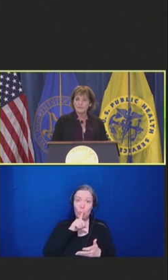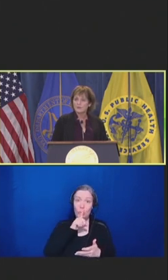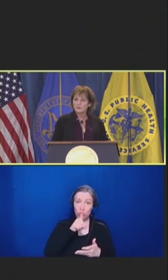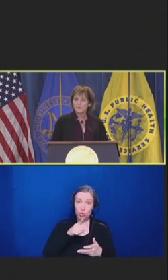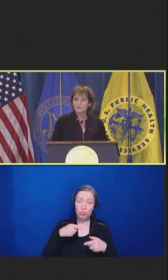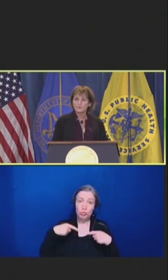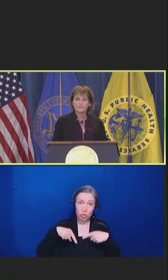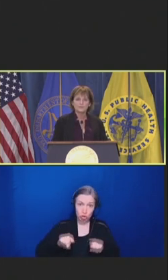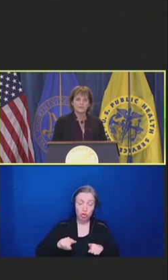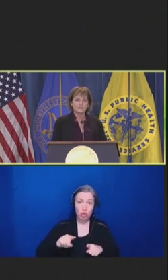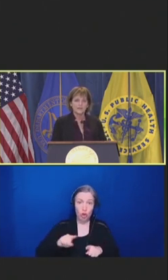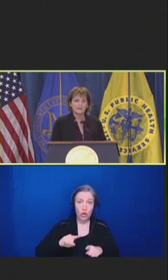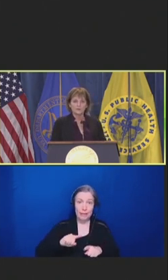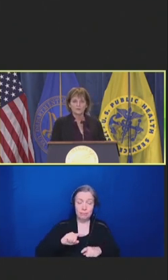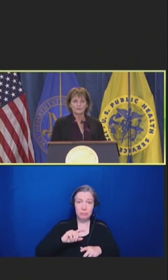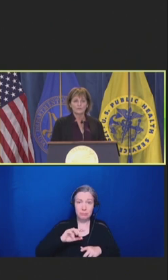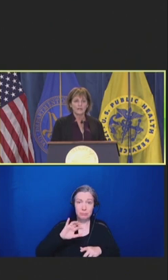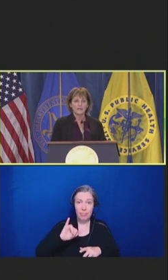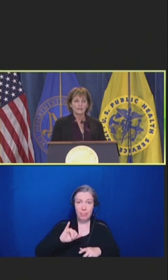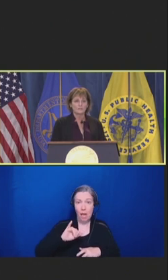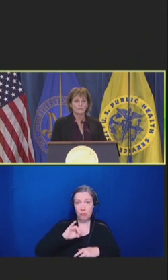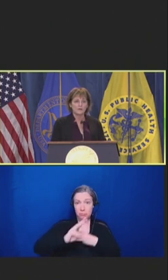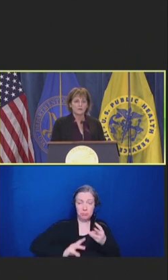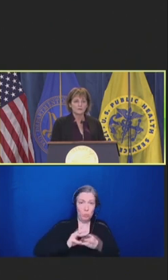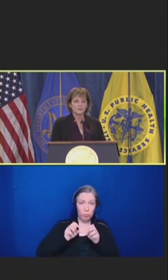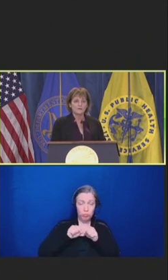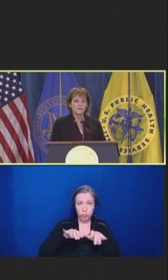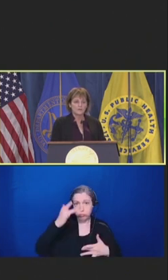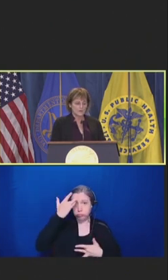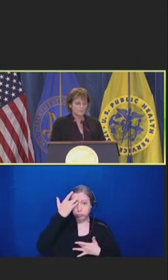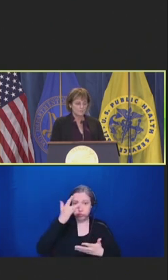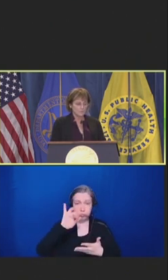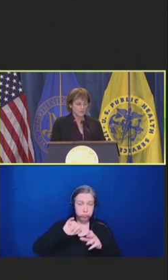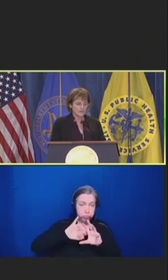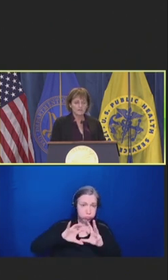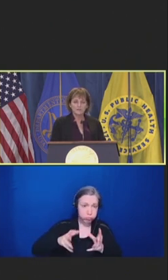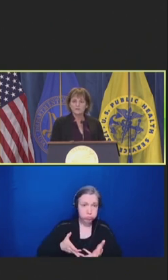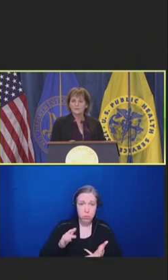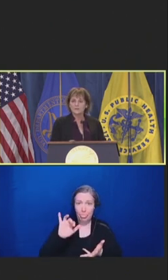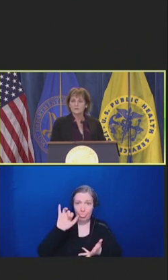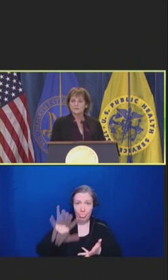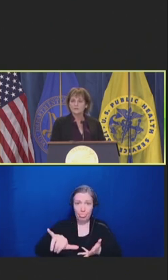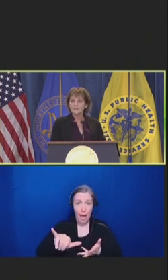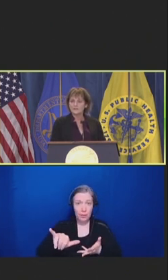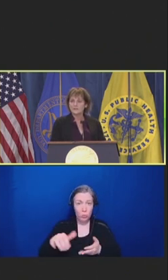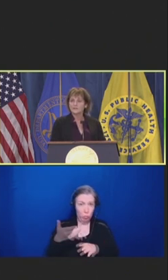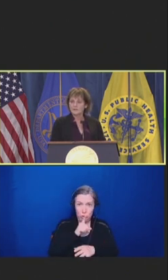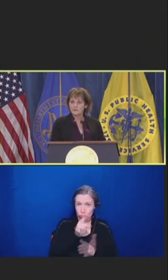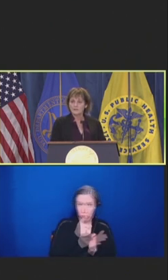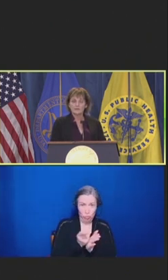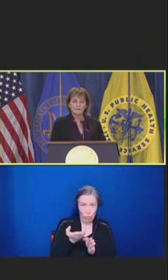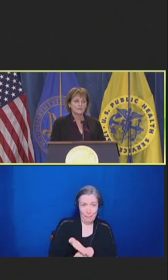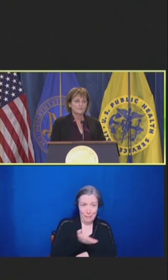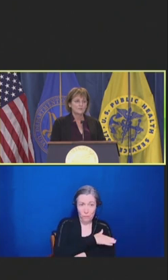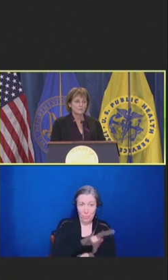the number one, we saw this data earlier today as well, the number one trusted individual